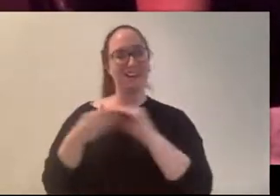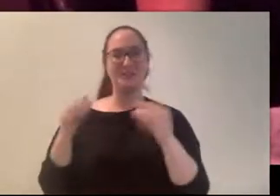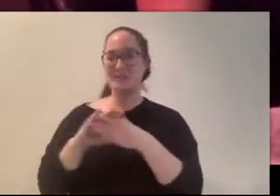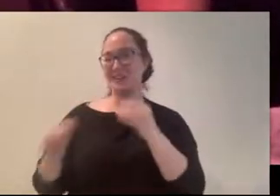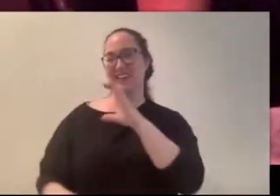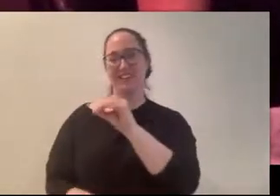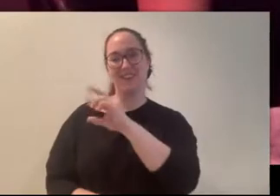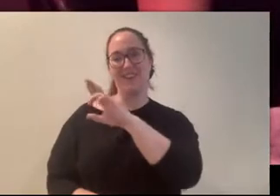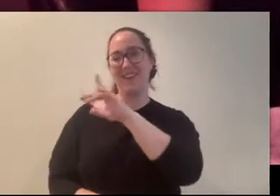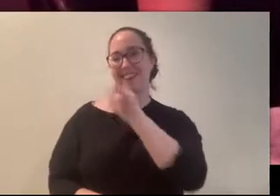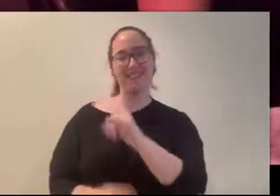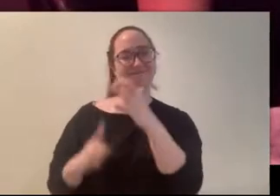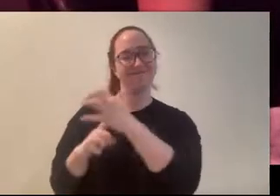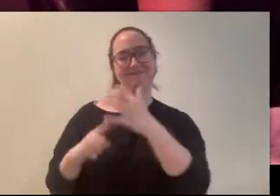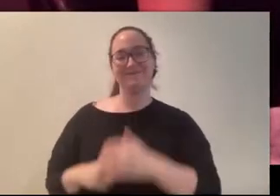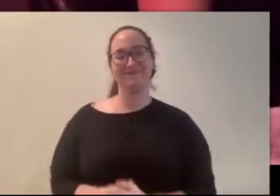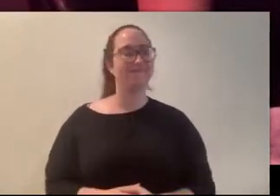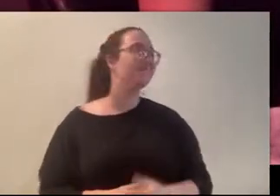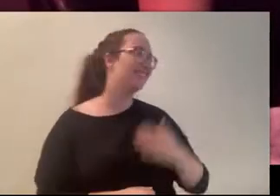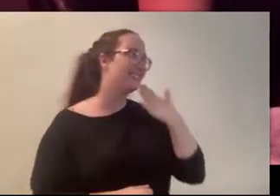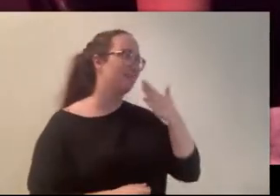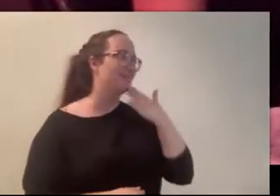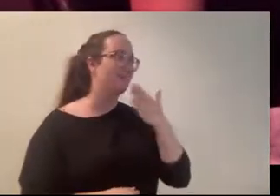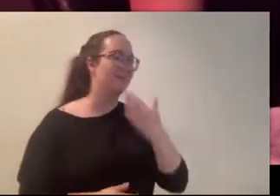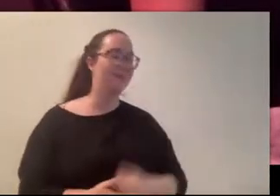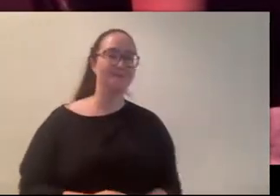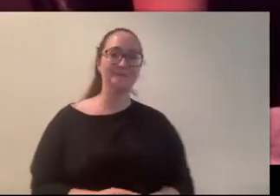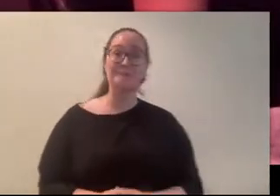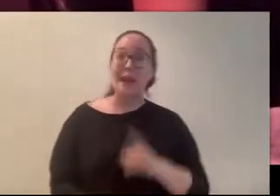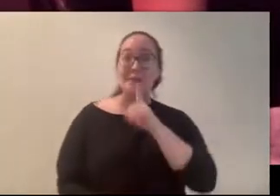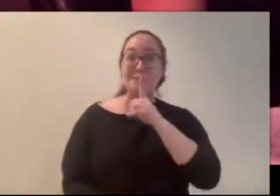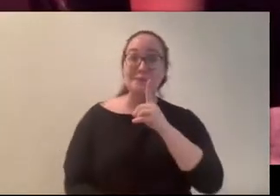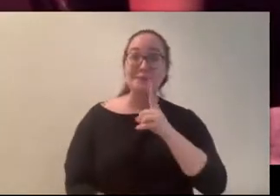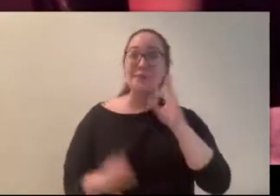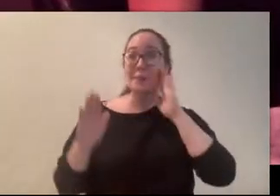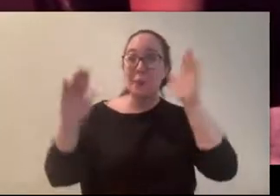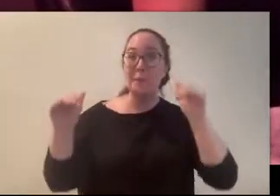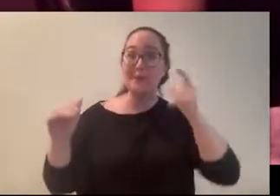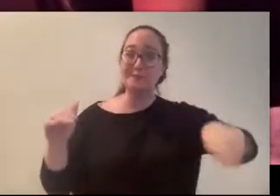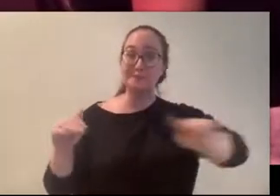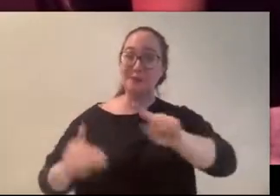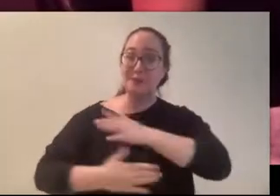one. (Carly) Thank you. (Thomas) Um guys I really hope you like that story uh i guess we're gonna